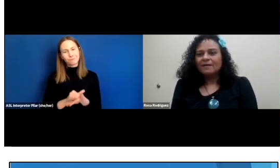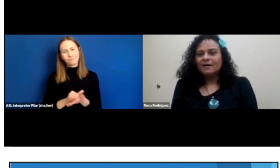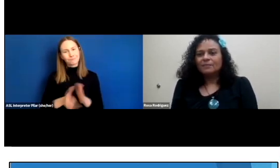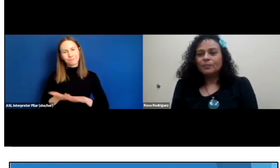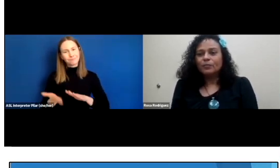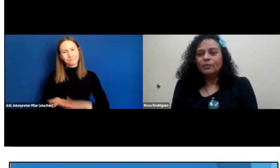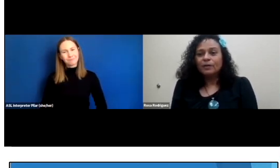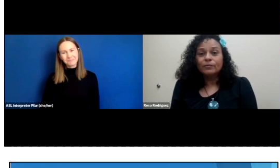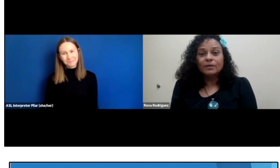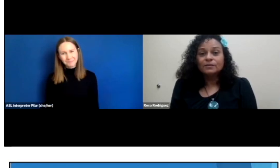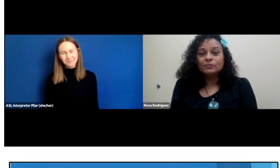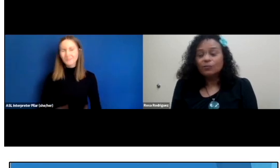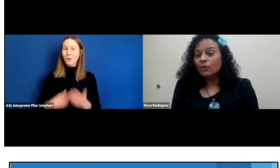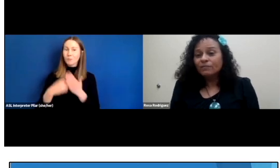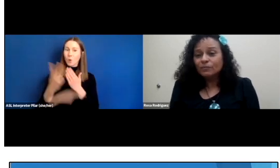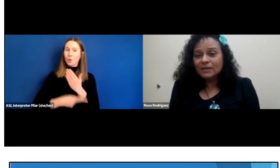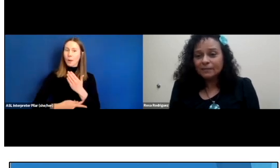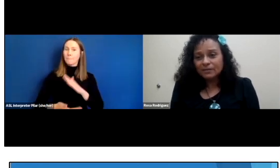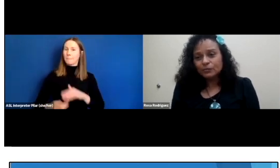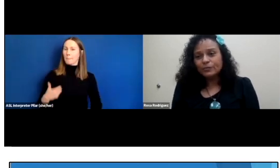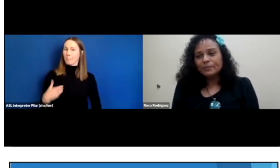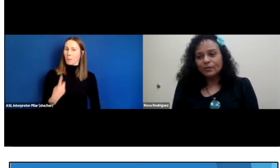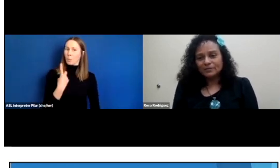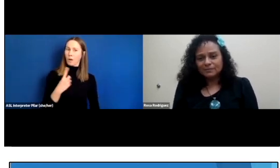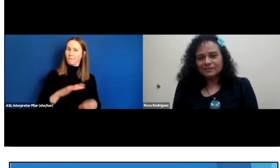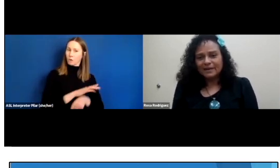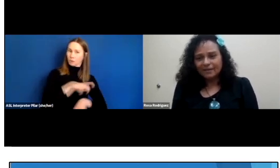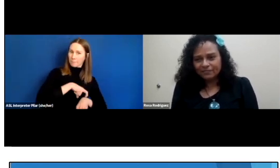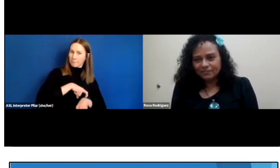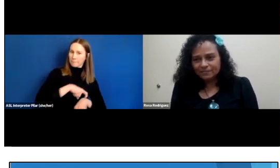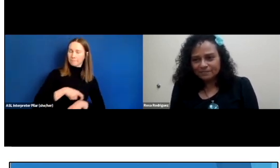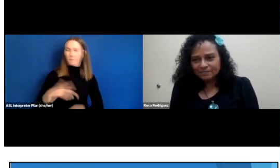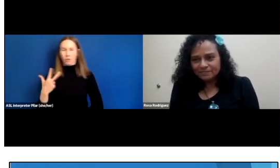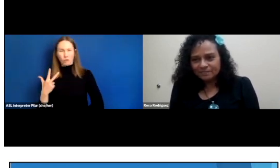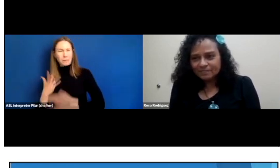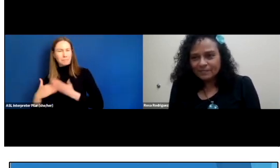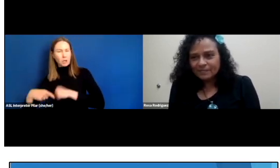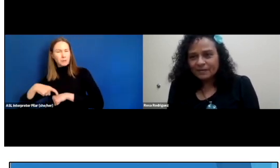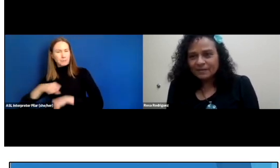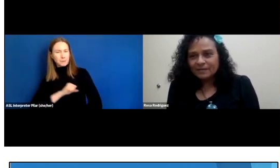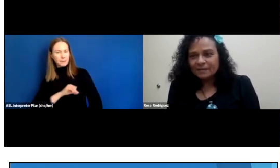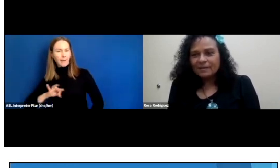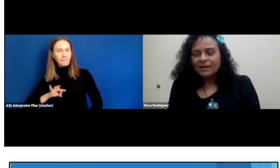The program runs with one full-time and three part-time staff.